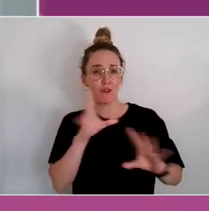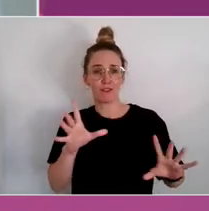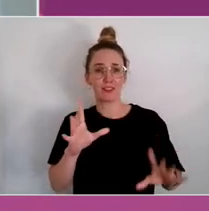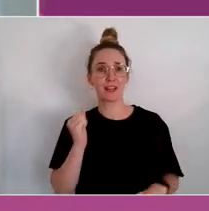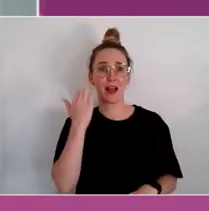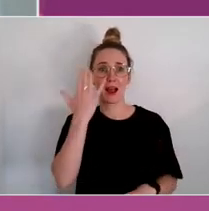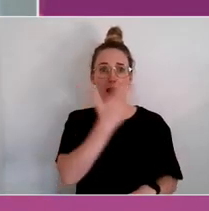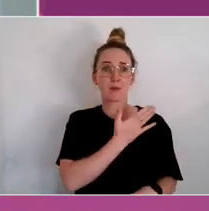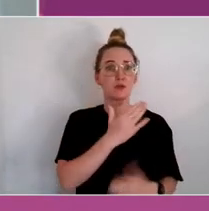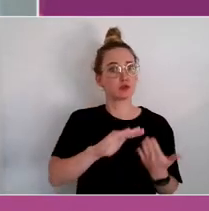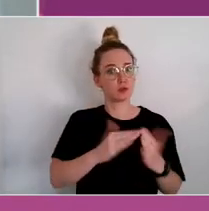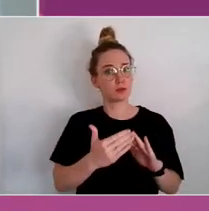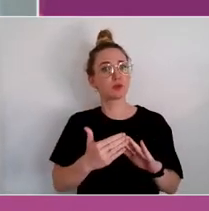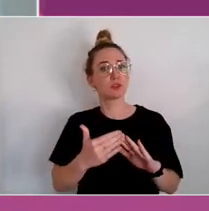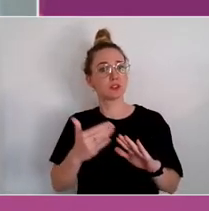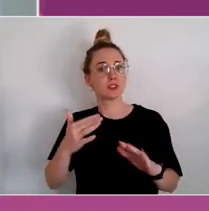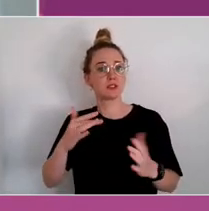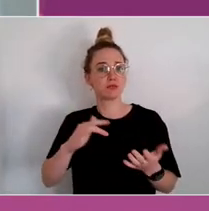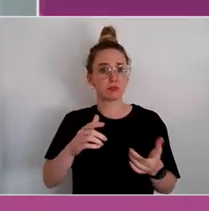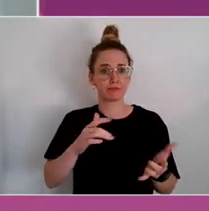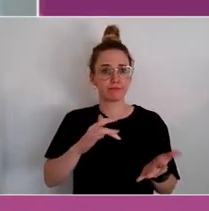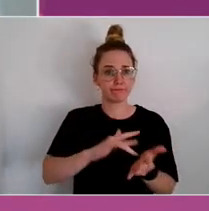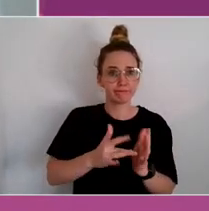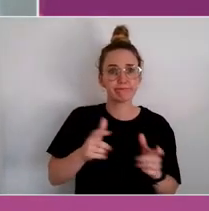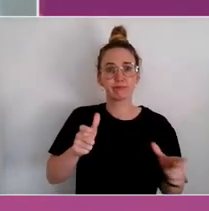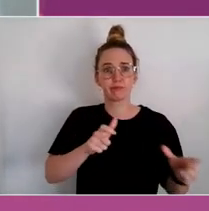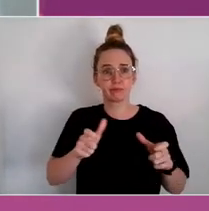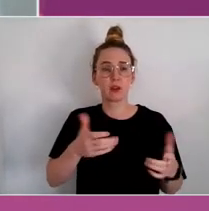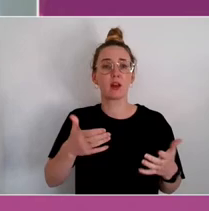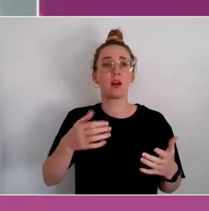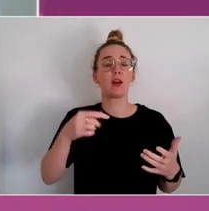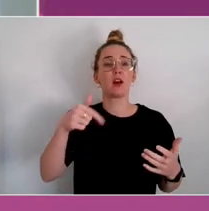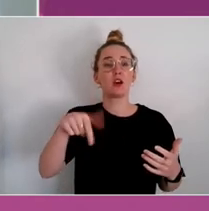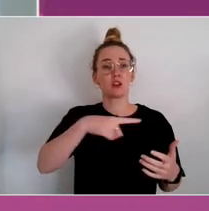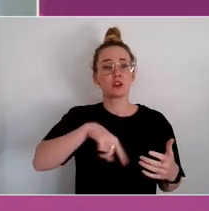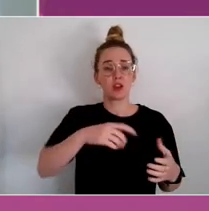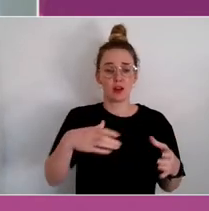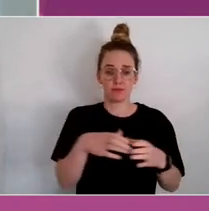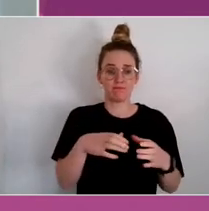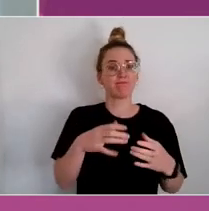Our board is made up of only Aboriginal and Torres Strait Islander peoples.